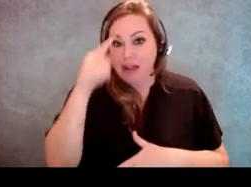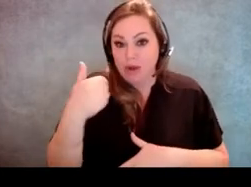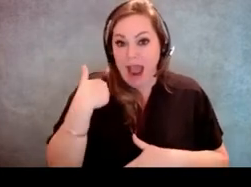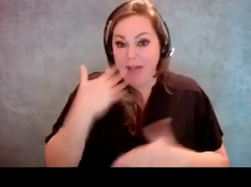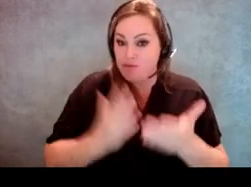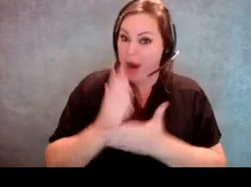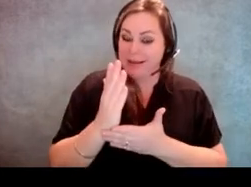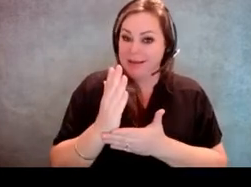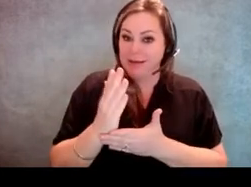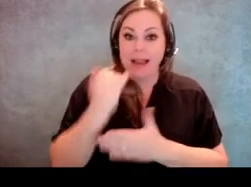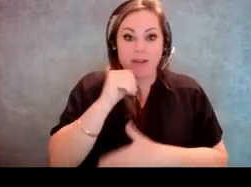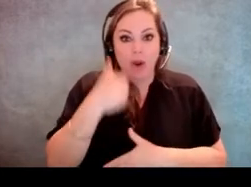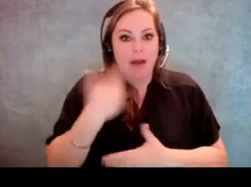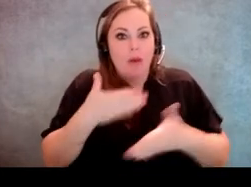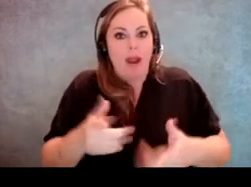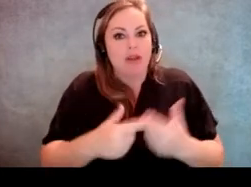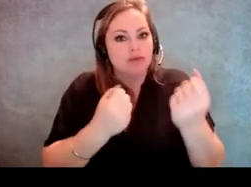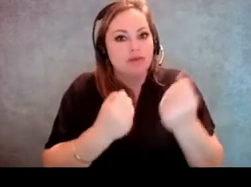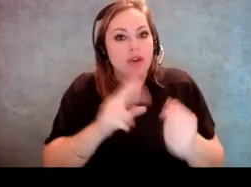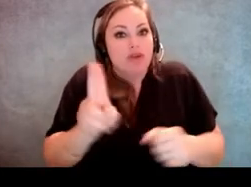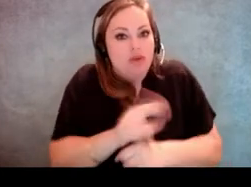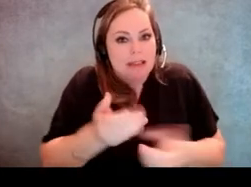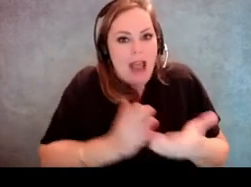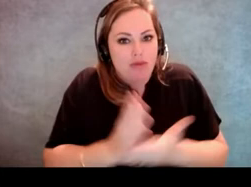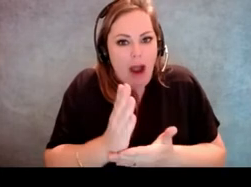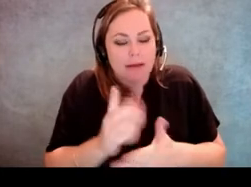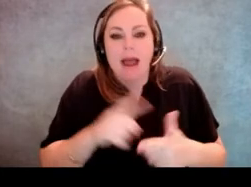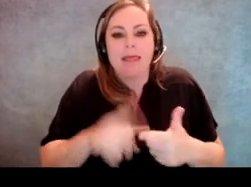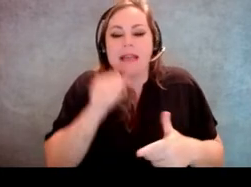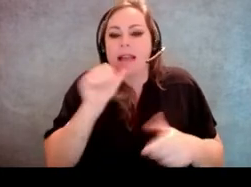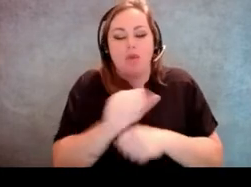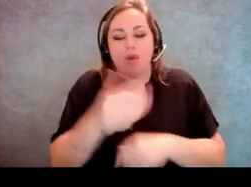if you don't have any way to enforce that right, it doesn't work real well.